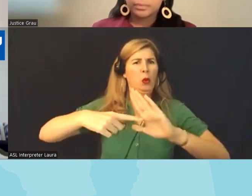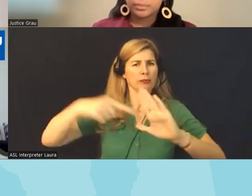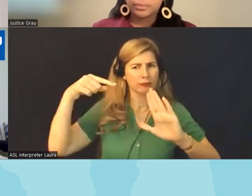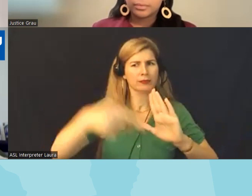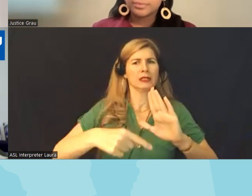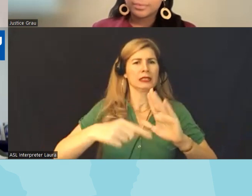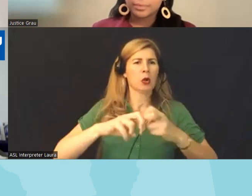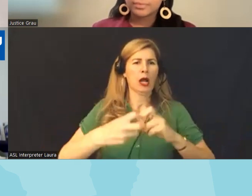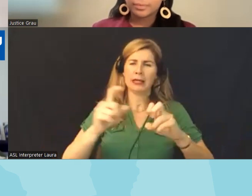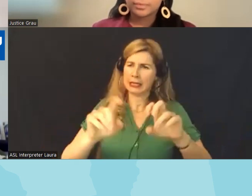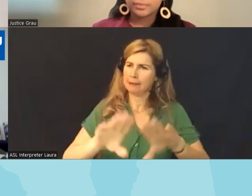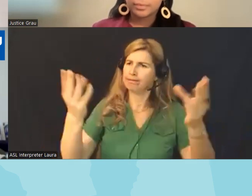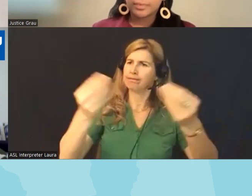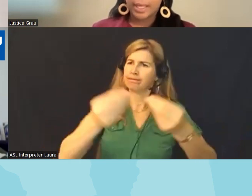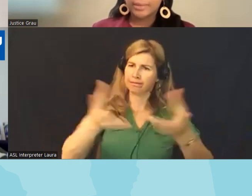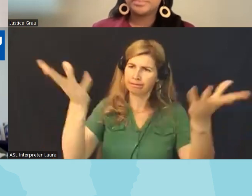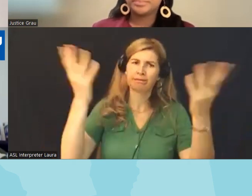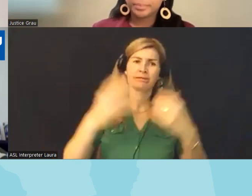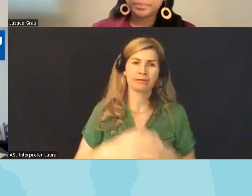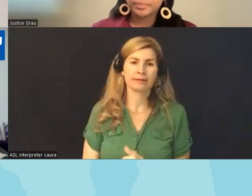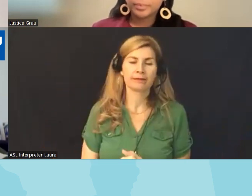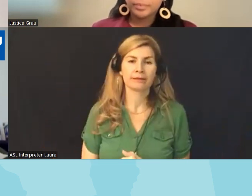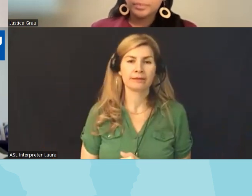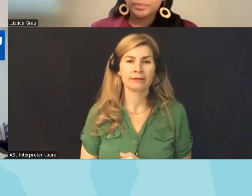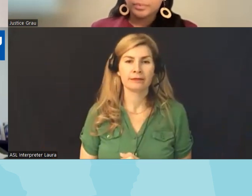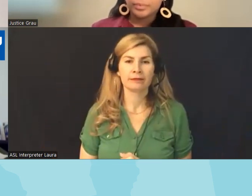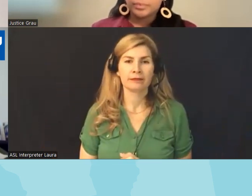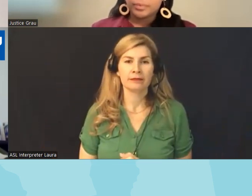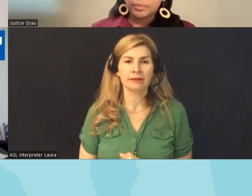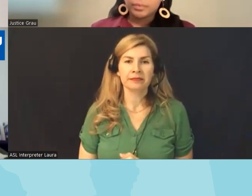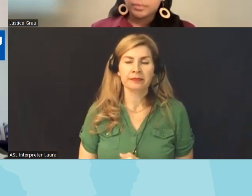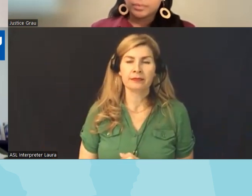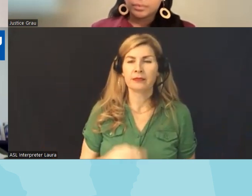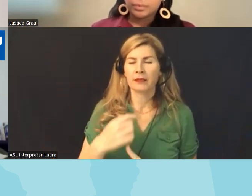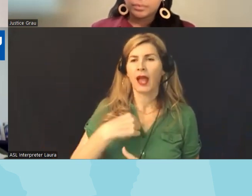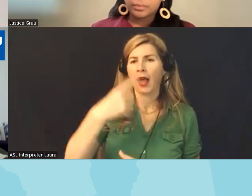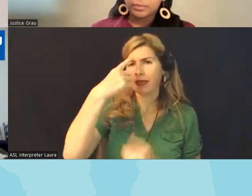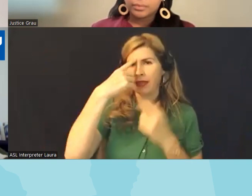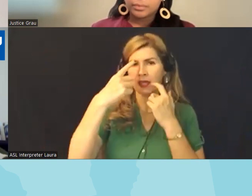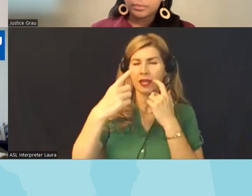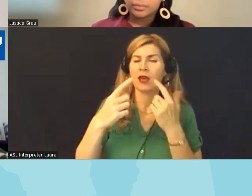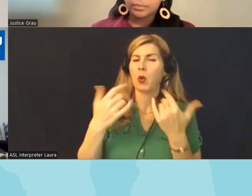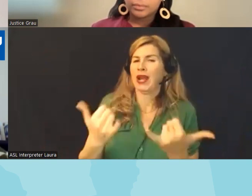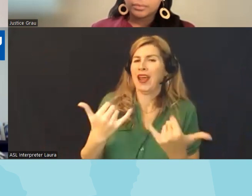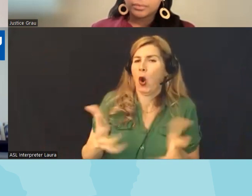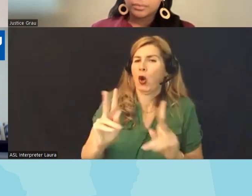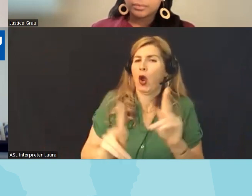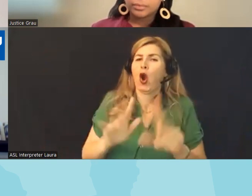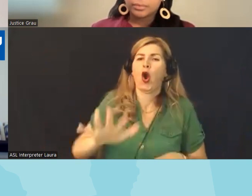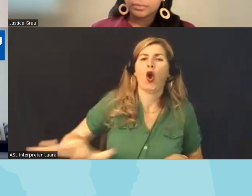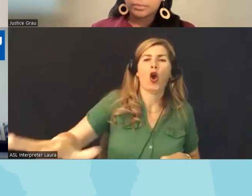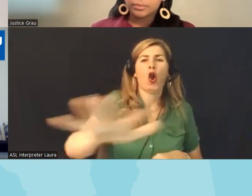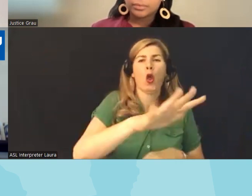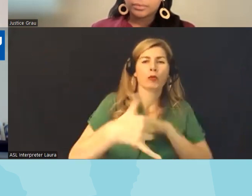there and I do think there is a national conversation happening uh around B of books